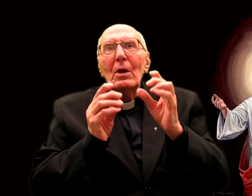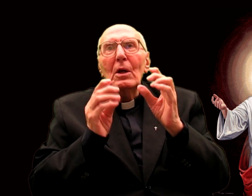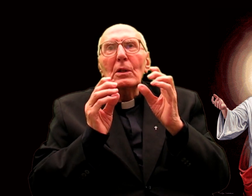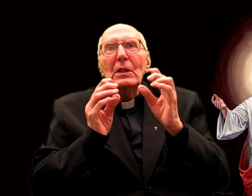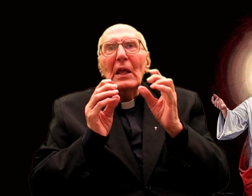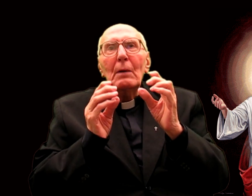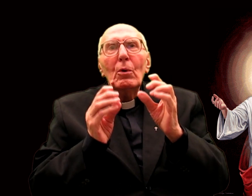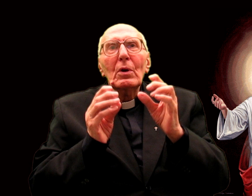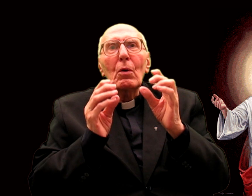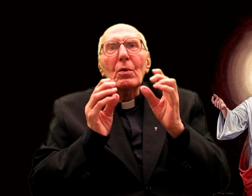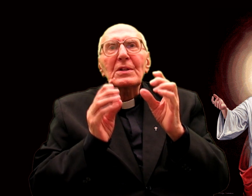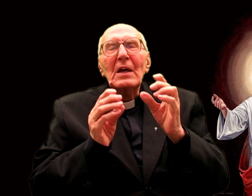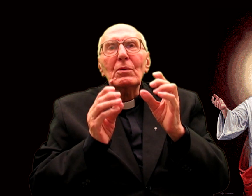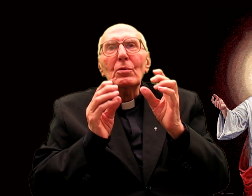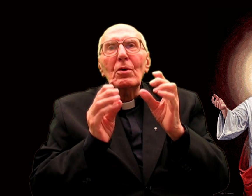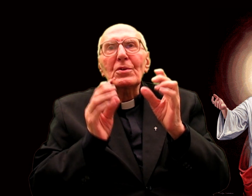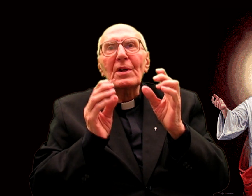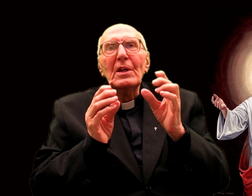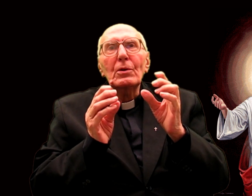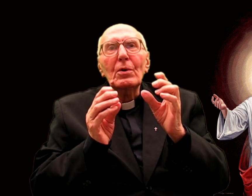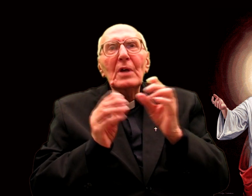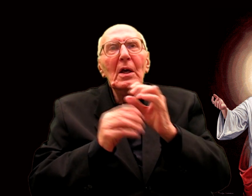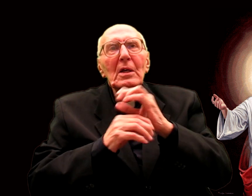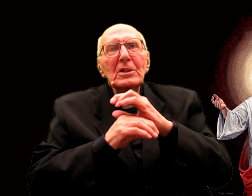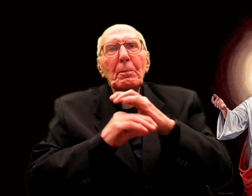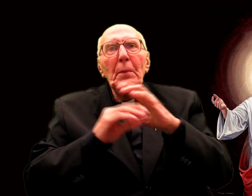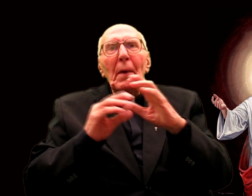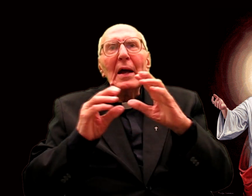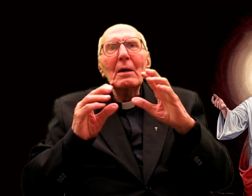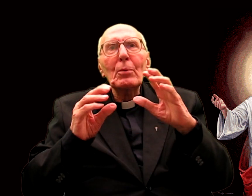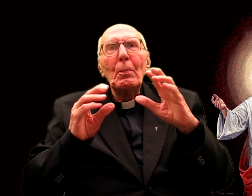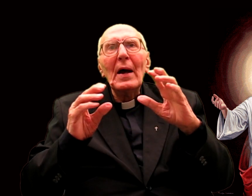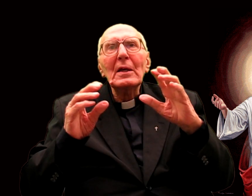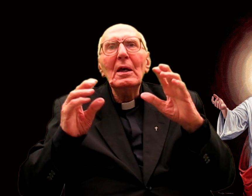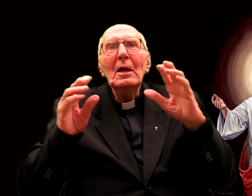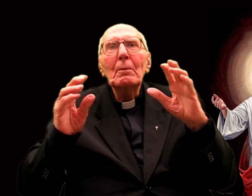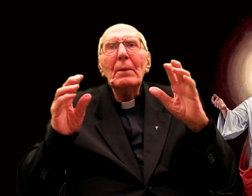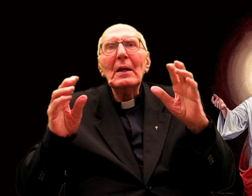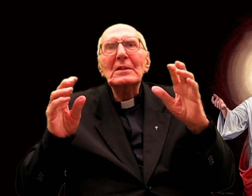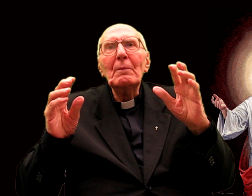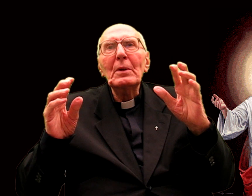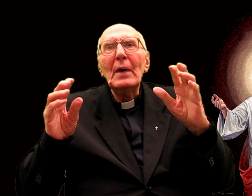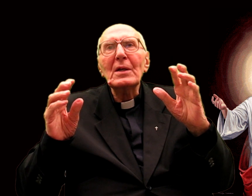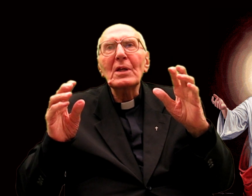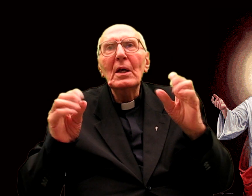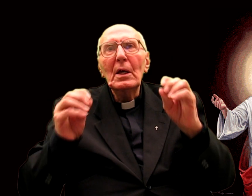"Love's devotion to the Heart of our Redeemer spreads ever more